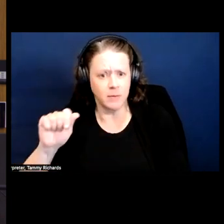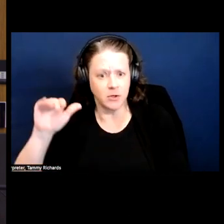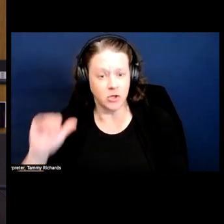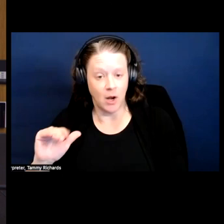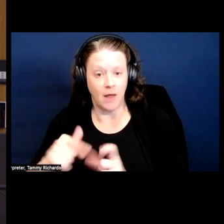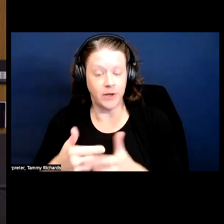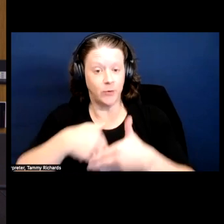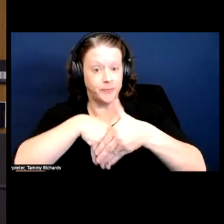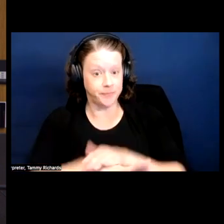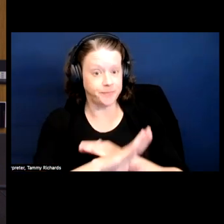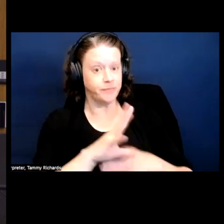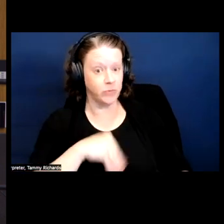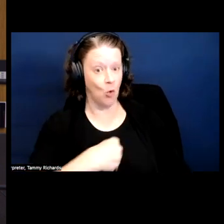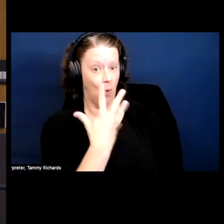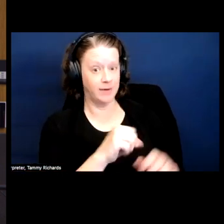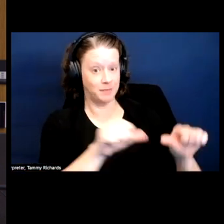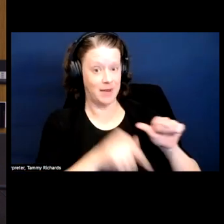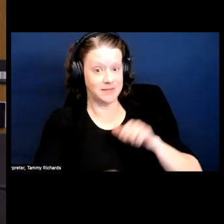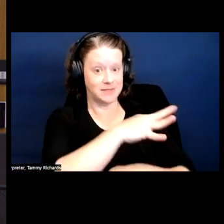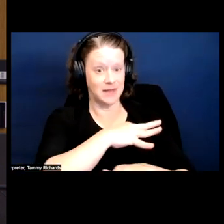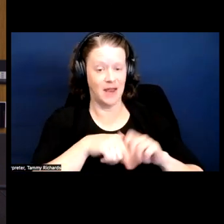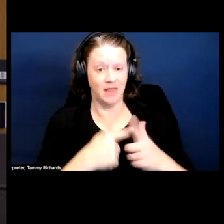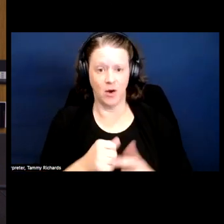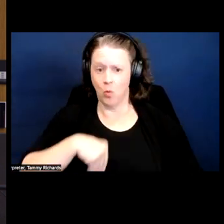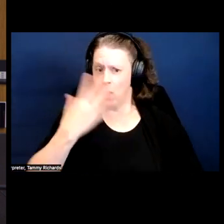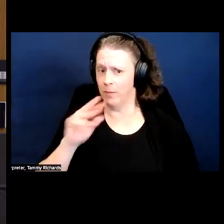into this very white space and all of a sudden a bunch of white people are yelling at you